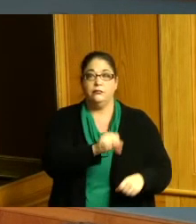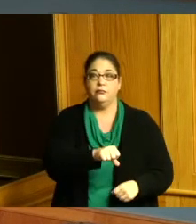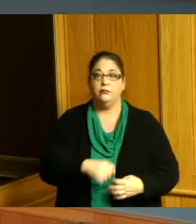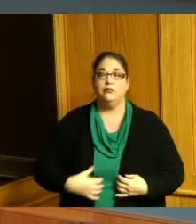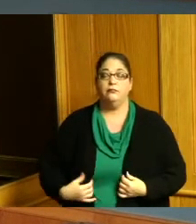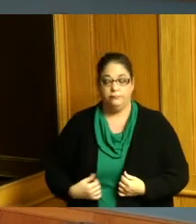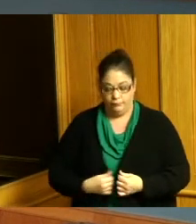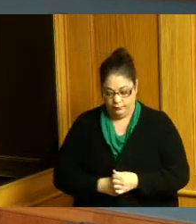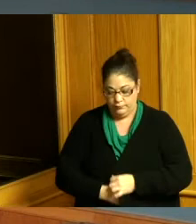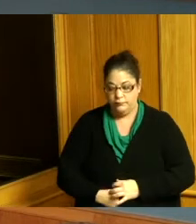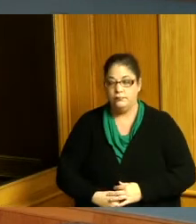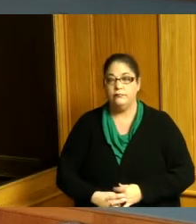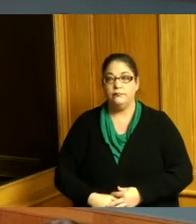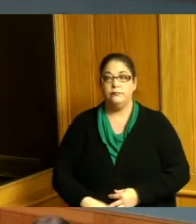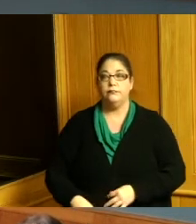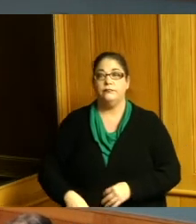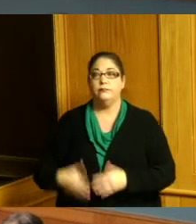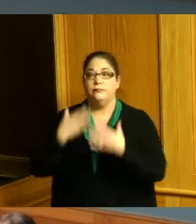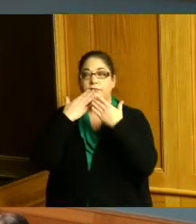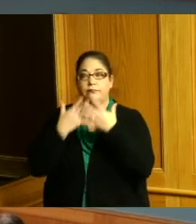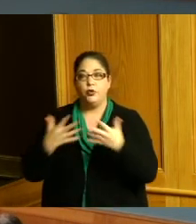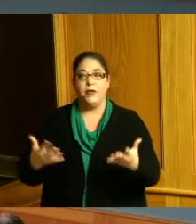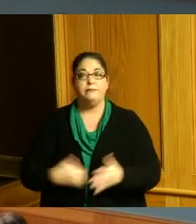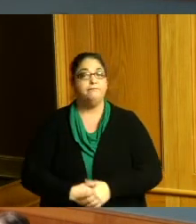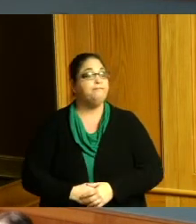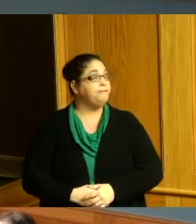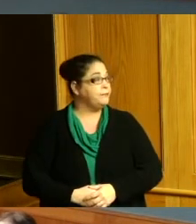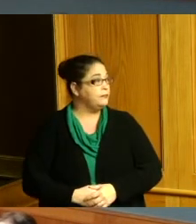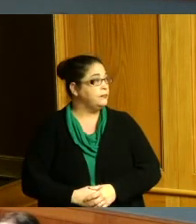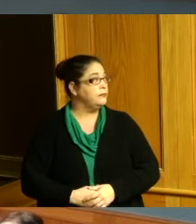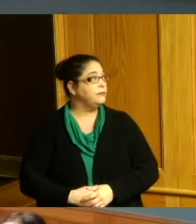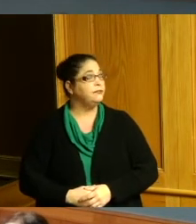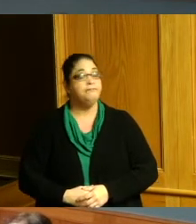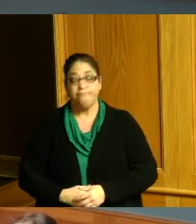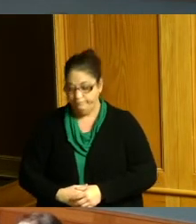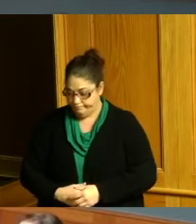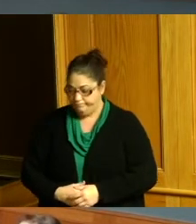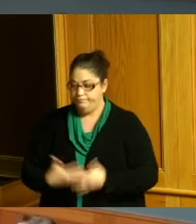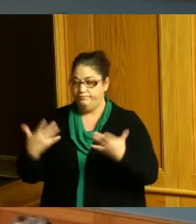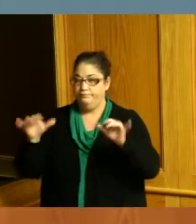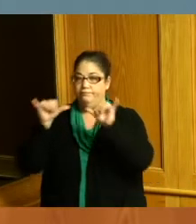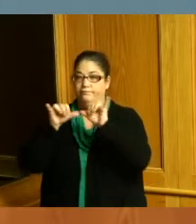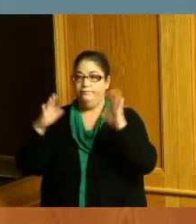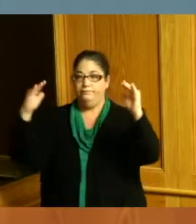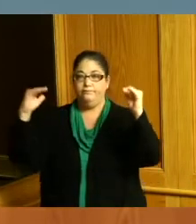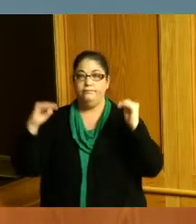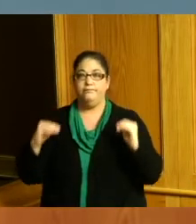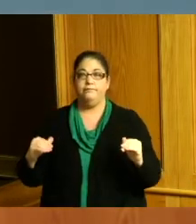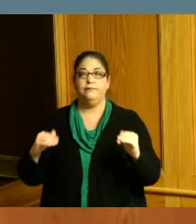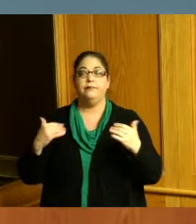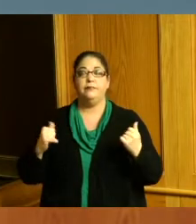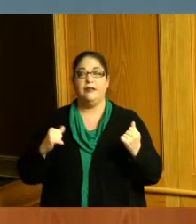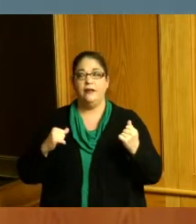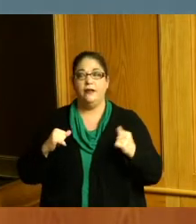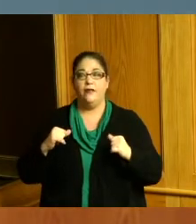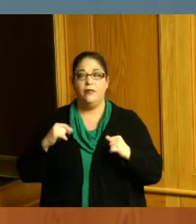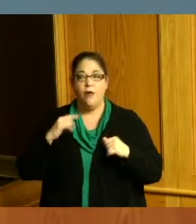yes thank you so much thank you thank you sir so we'll move to our consent agenda items we actually